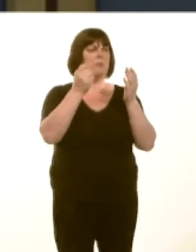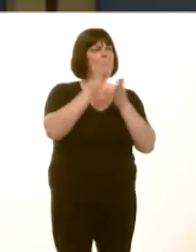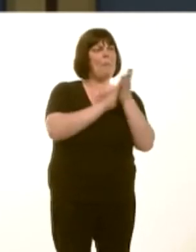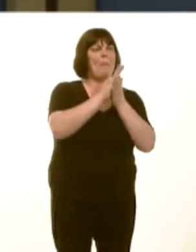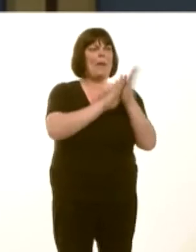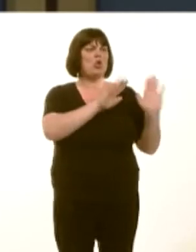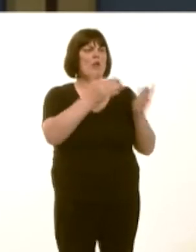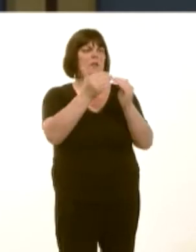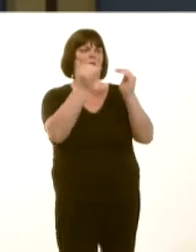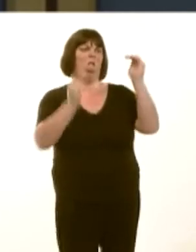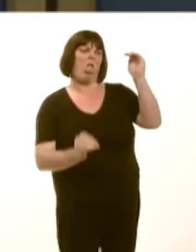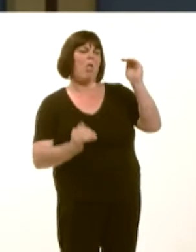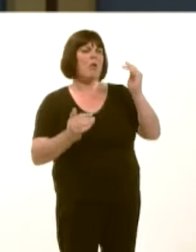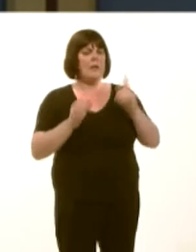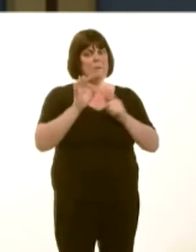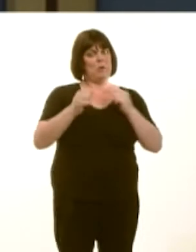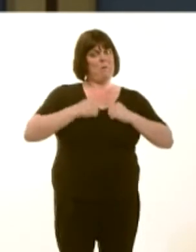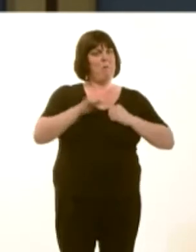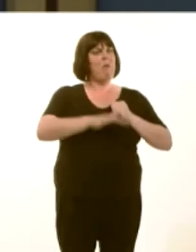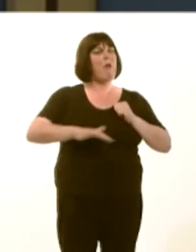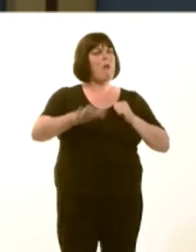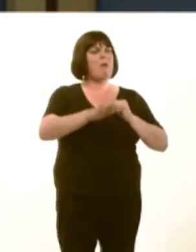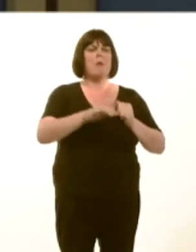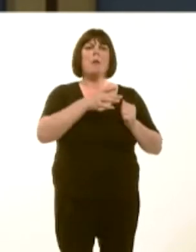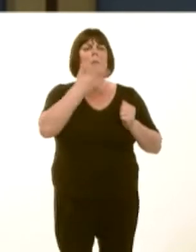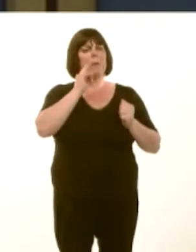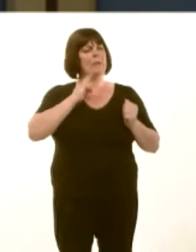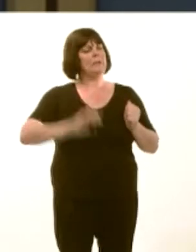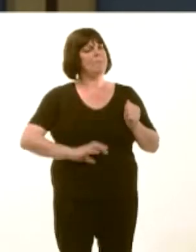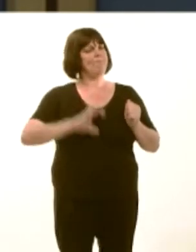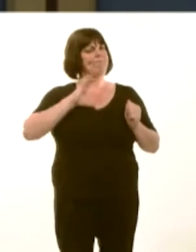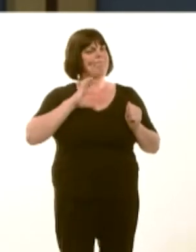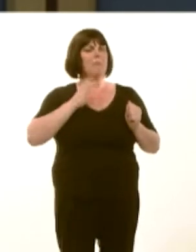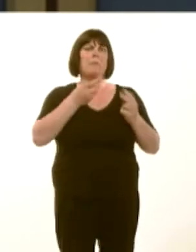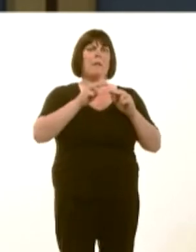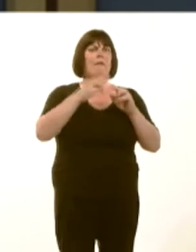I do think itís important that people feel that if there is a health inequality there